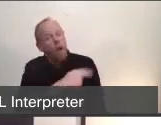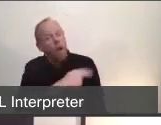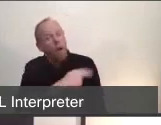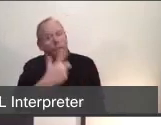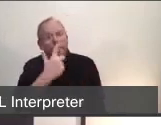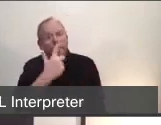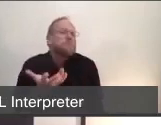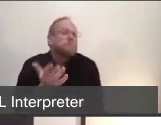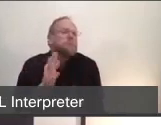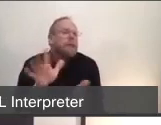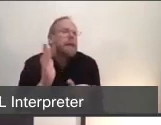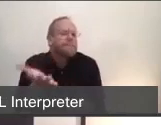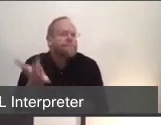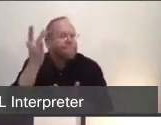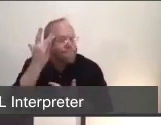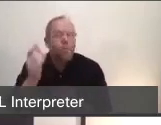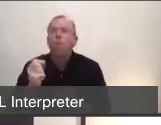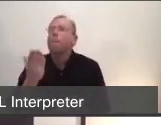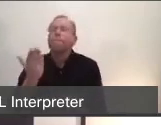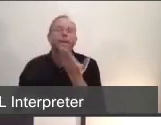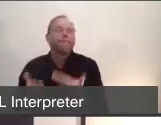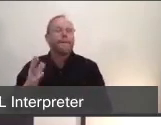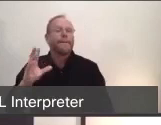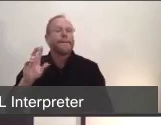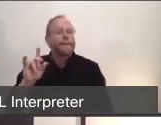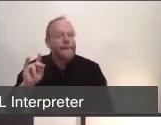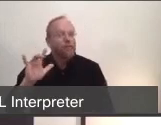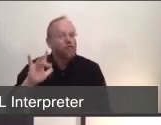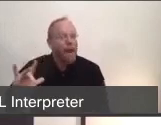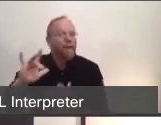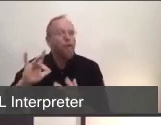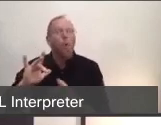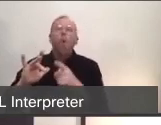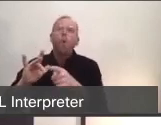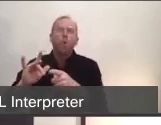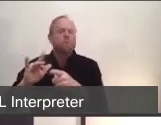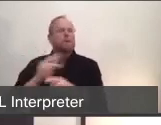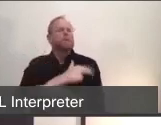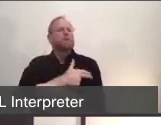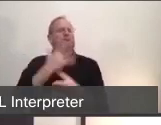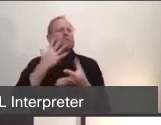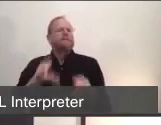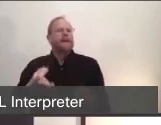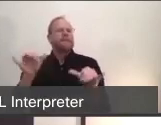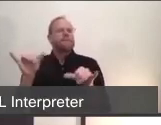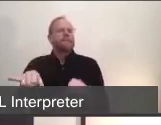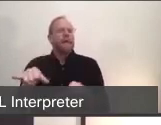that was concerning, and they were kept in the hospital for a while, sometimes five or six days, while we waited for that test to come back.